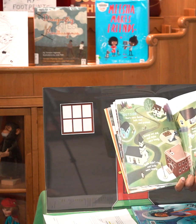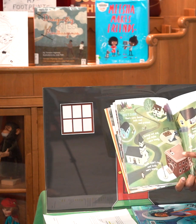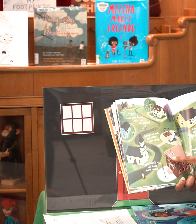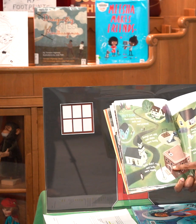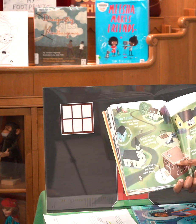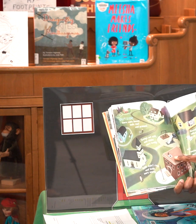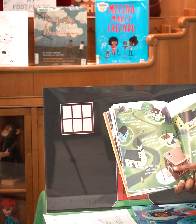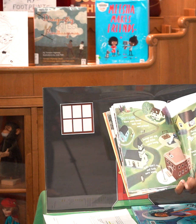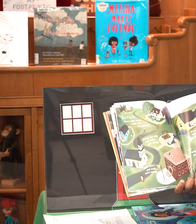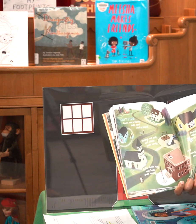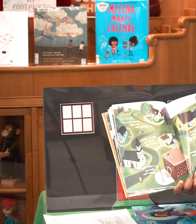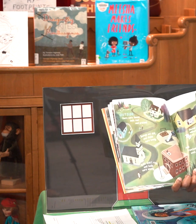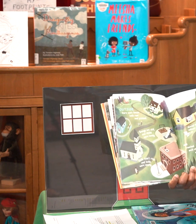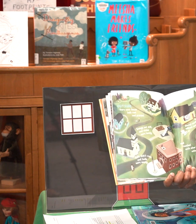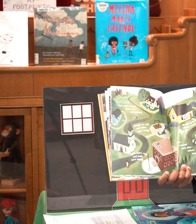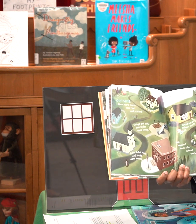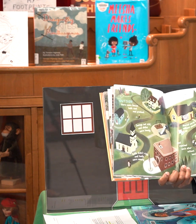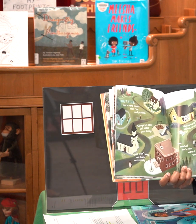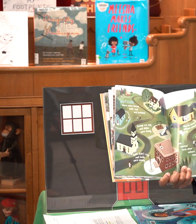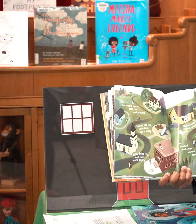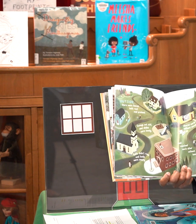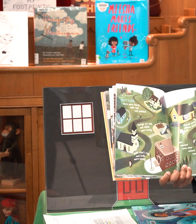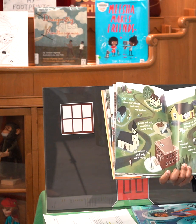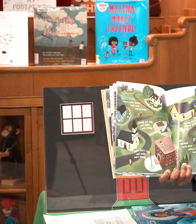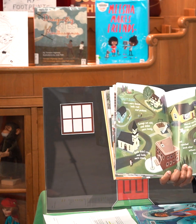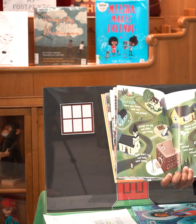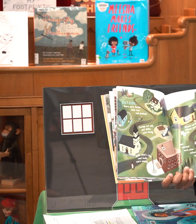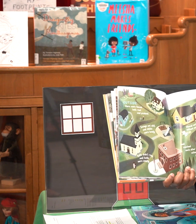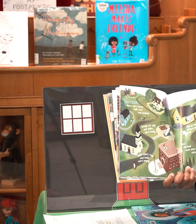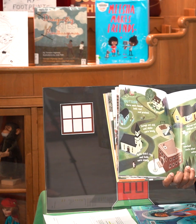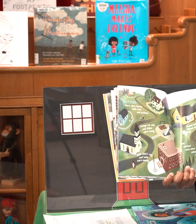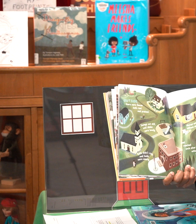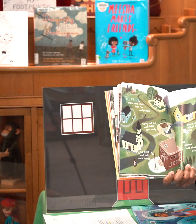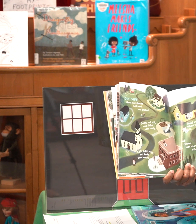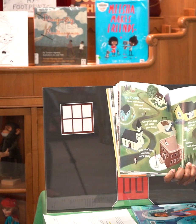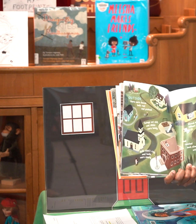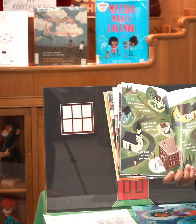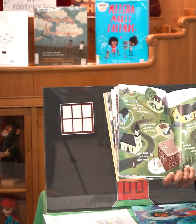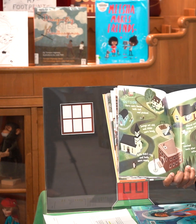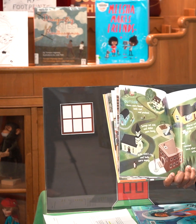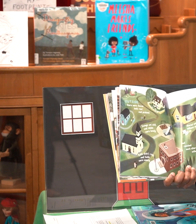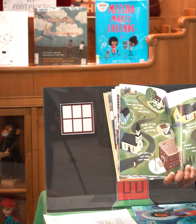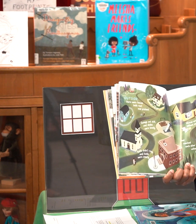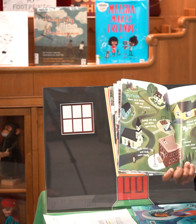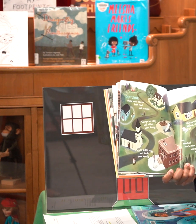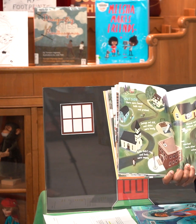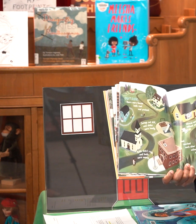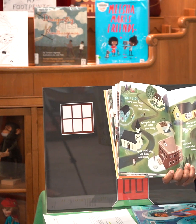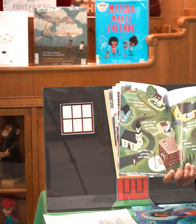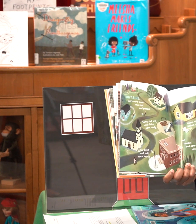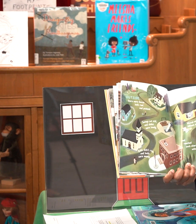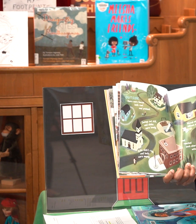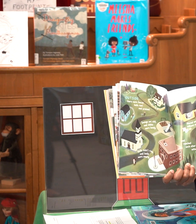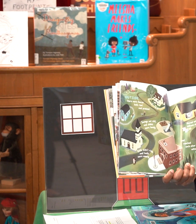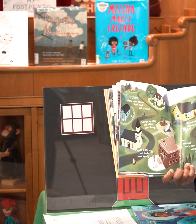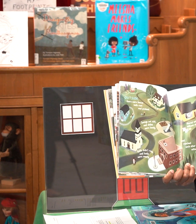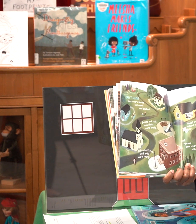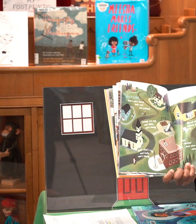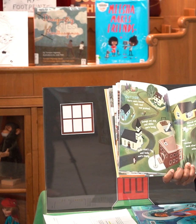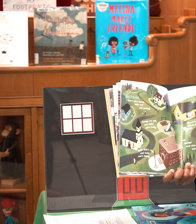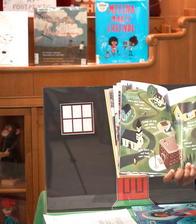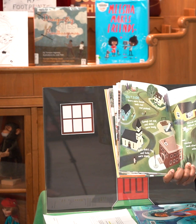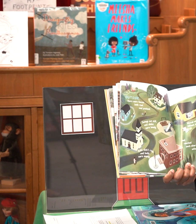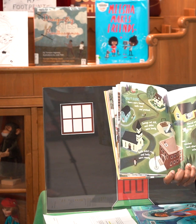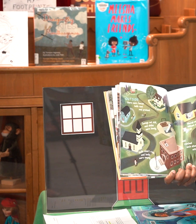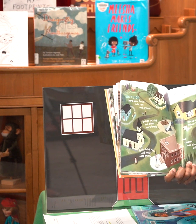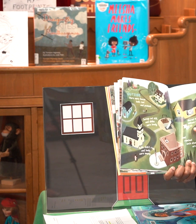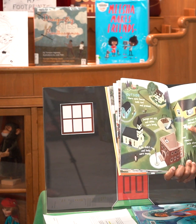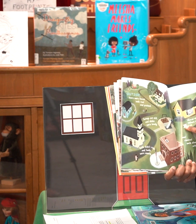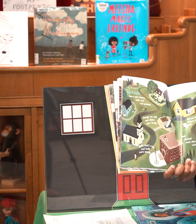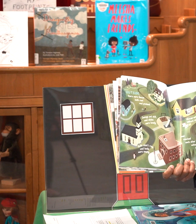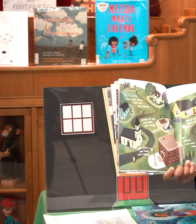didn't ring and halls were empty we had birthdays without parties shared words without sounds